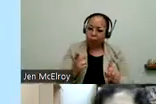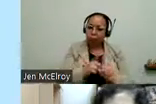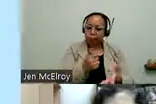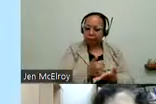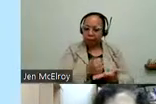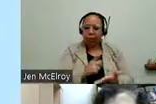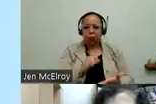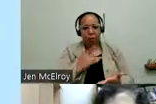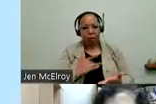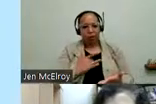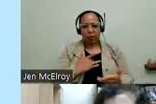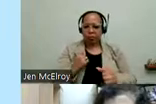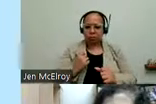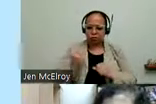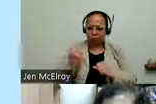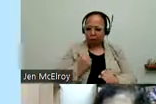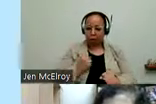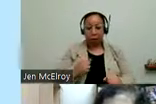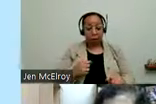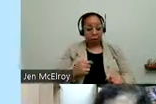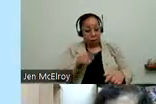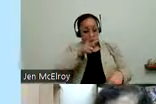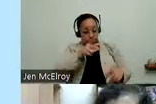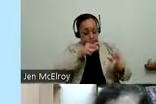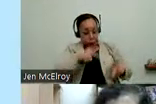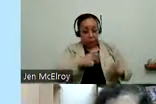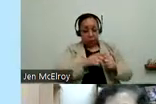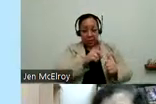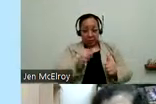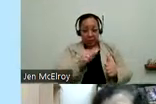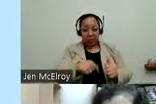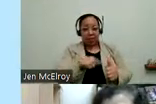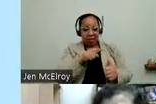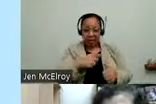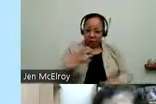disability is the one who is in charge of their own home. And the person who